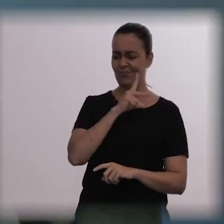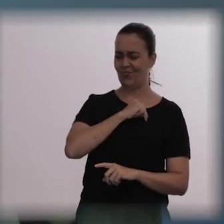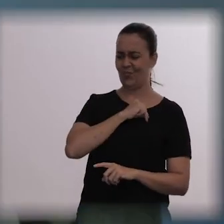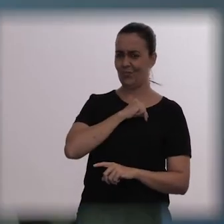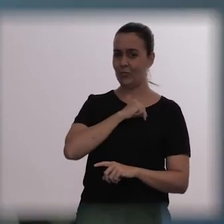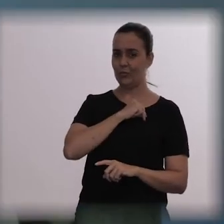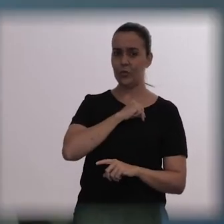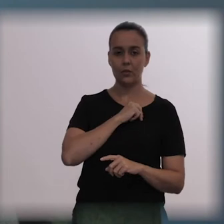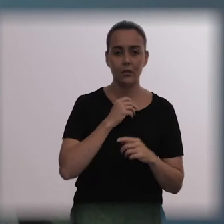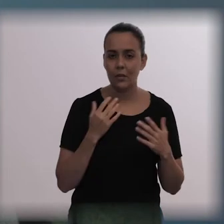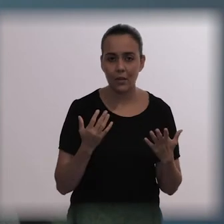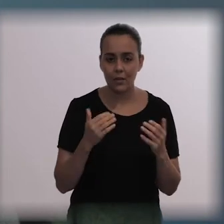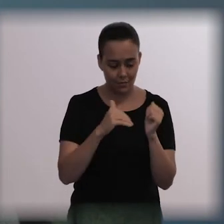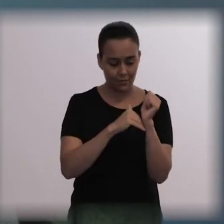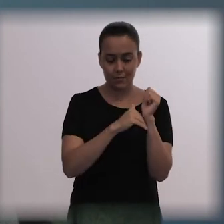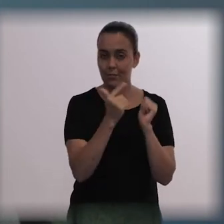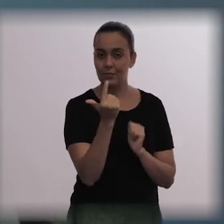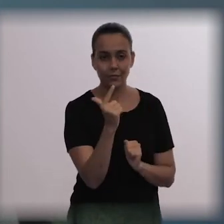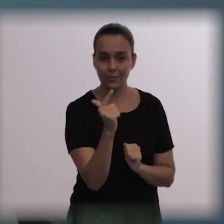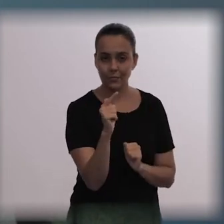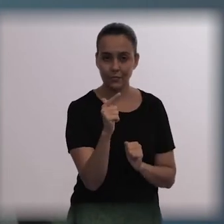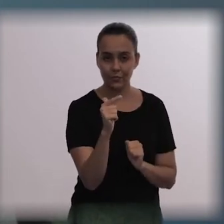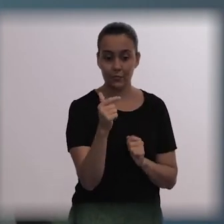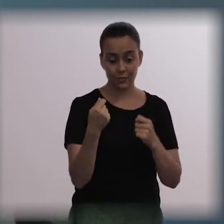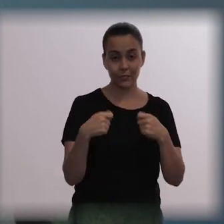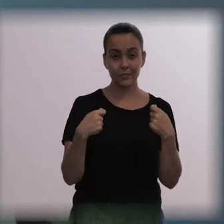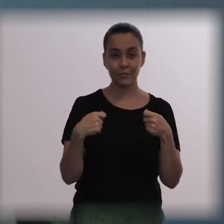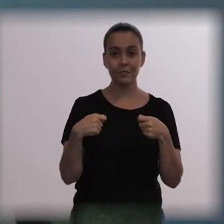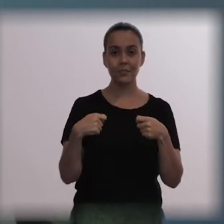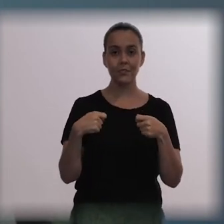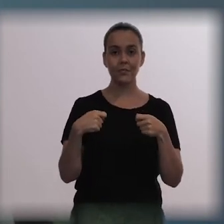I remember I saw a study that talked about these statistics,